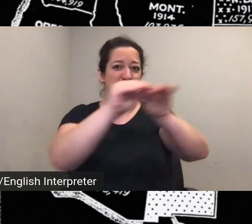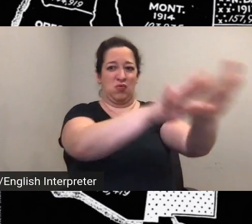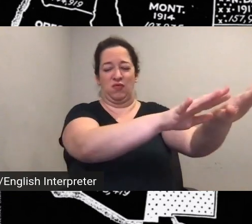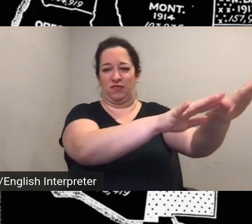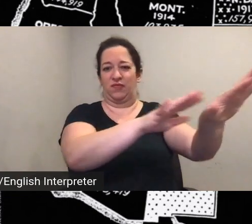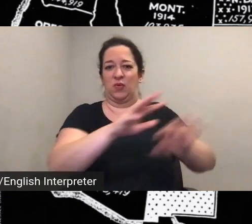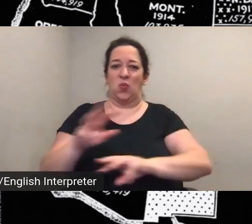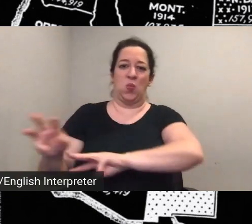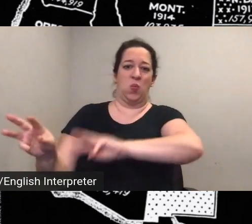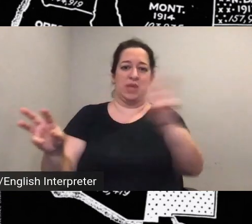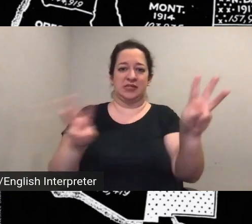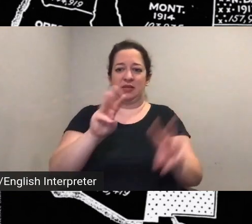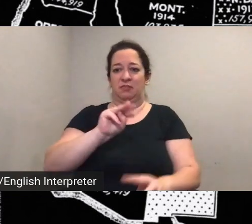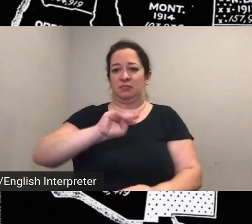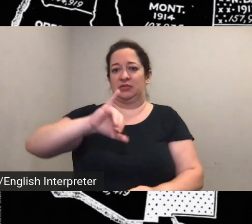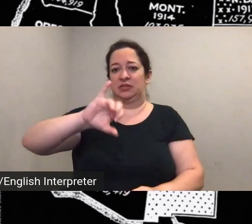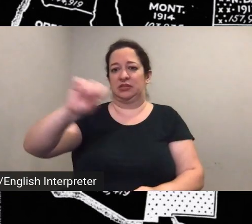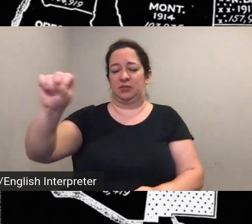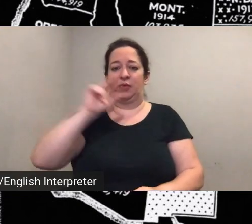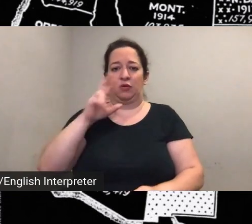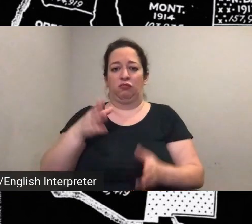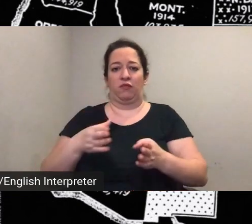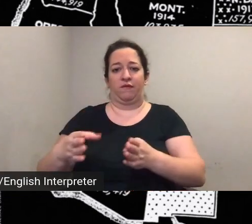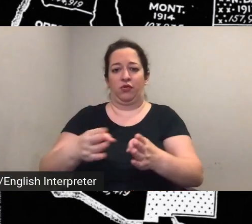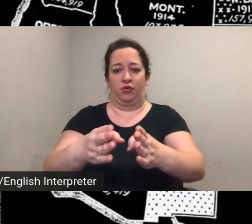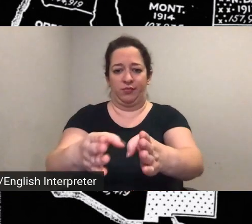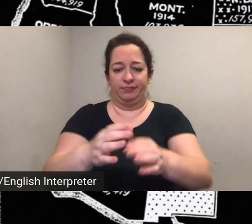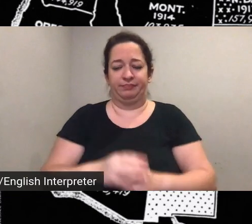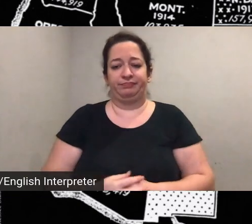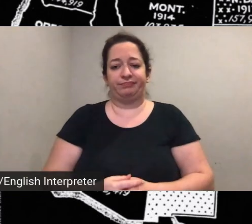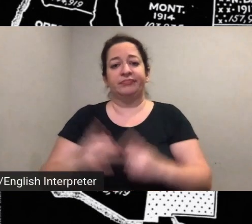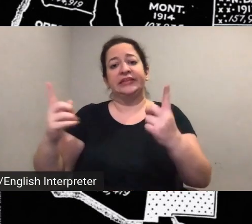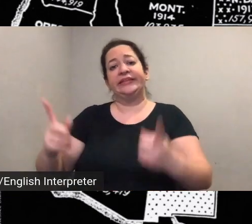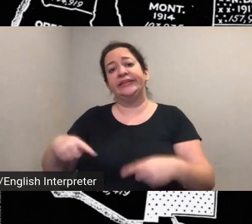since then other tribal peoples have moved here in diaspora including lumbee